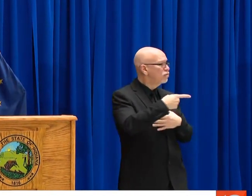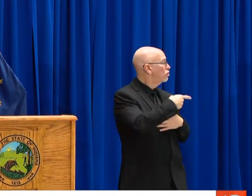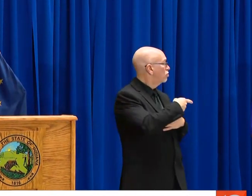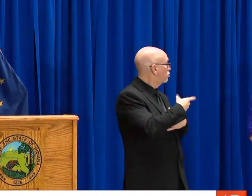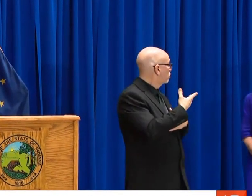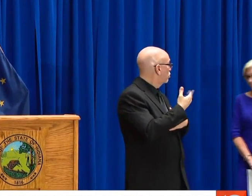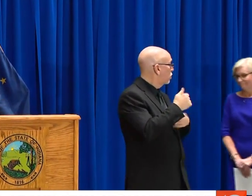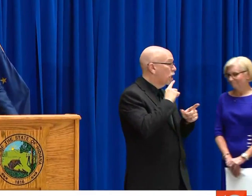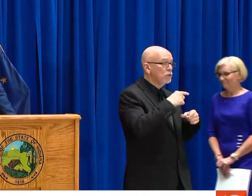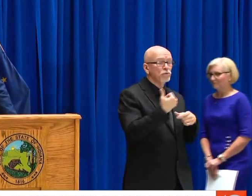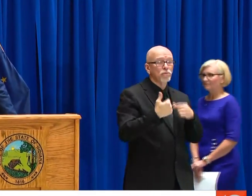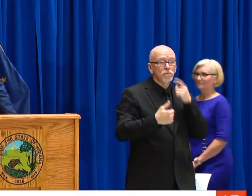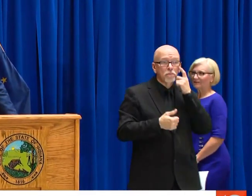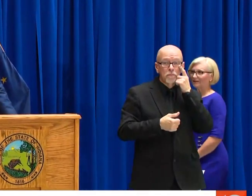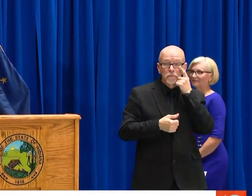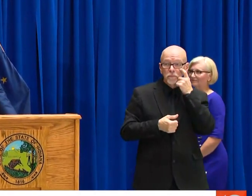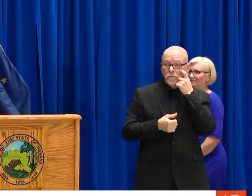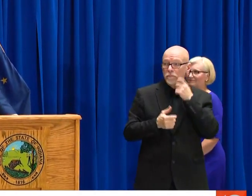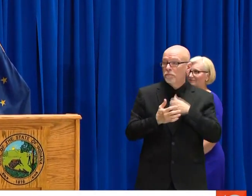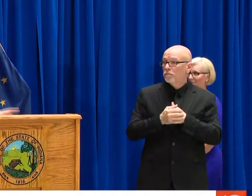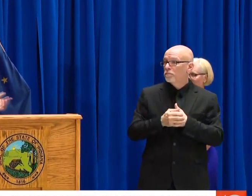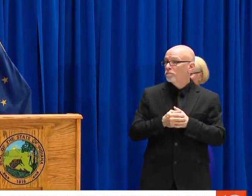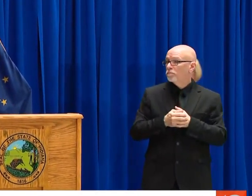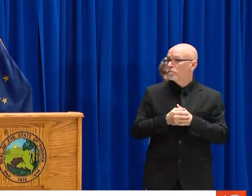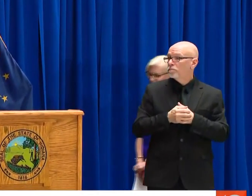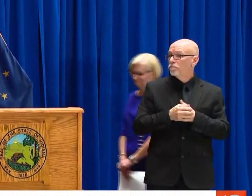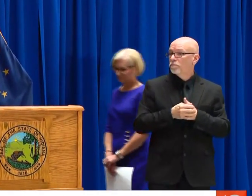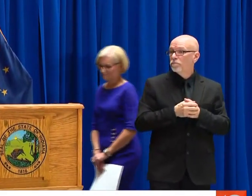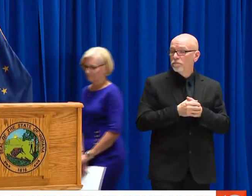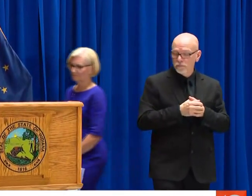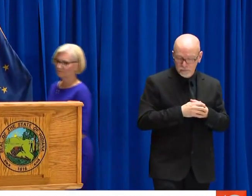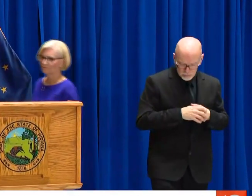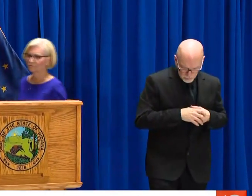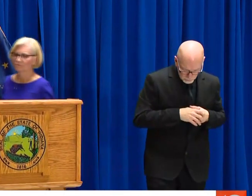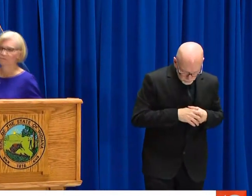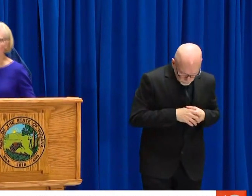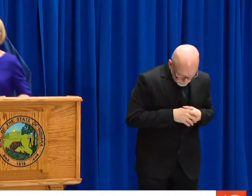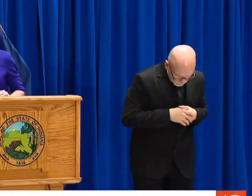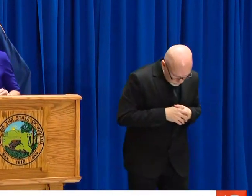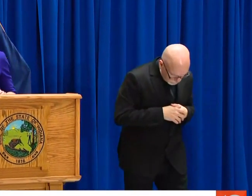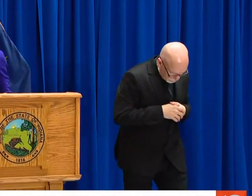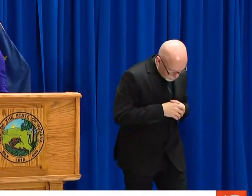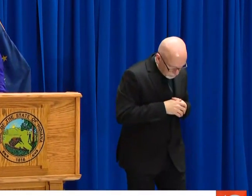HOW MUCH ARE YOU LOOKING FORWARD TO THAT? WITH THE VENTILATORS? DID YOU SAY GENERAL MOTORS? YEAH.